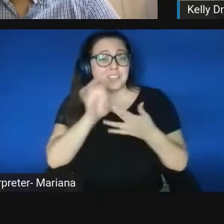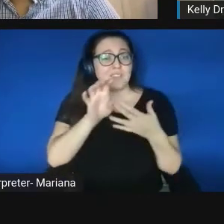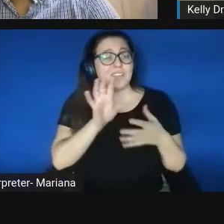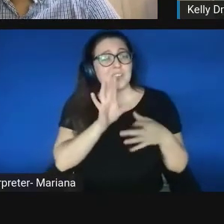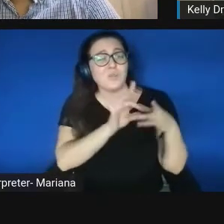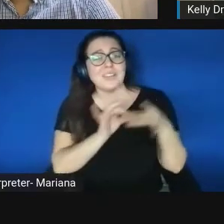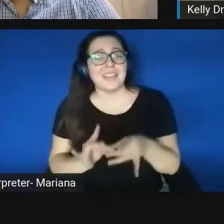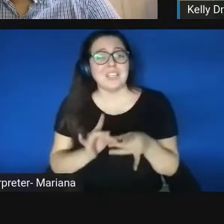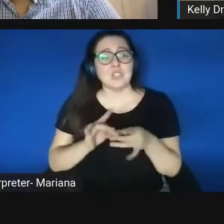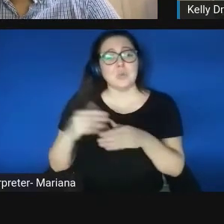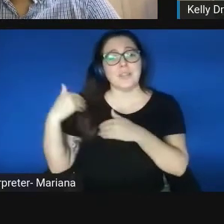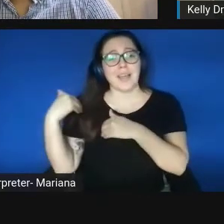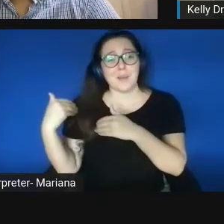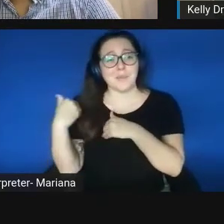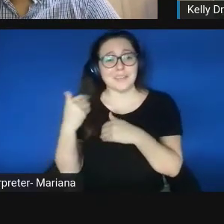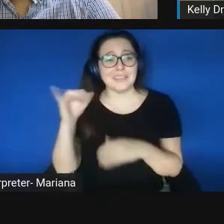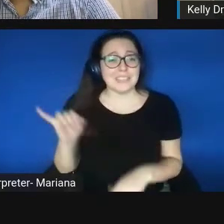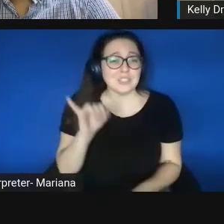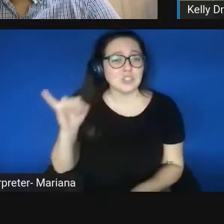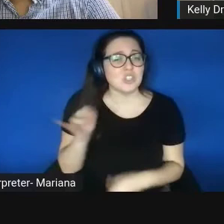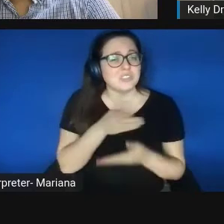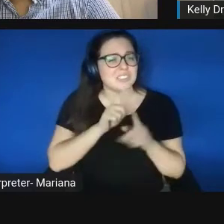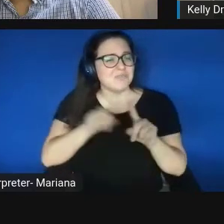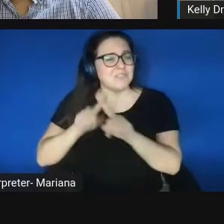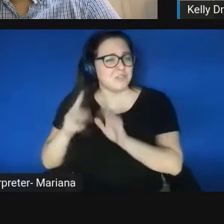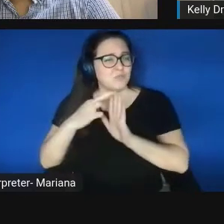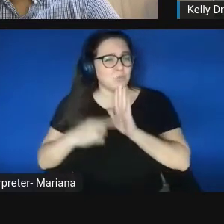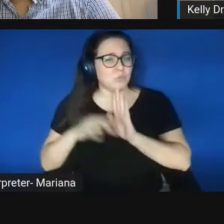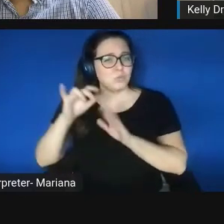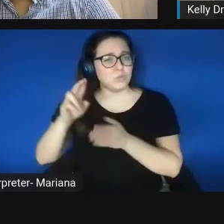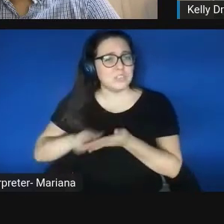that the university needs in place, it really has opened up opportunities